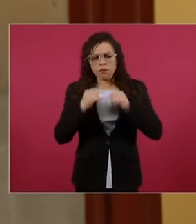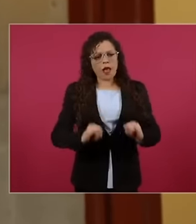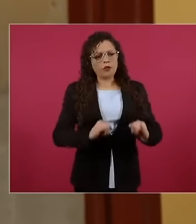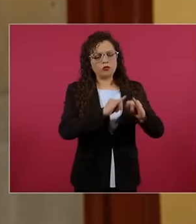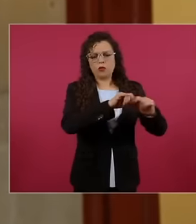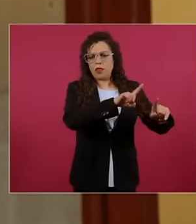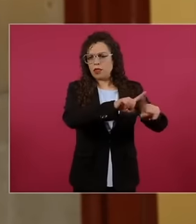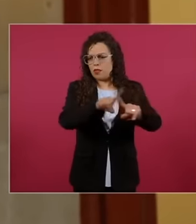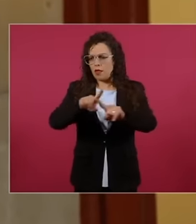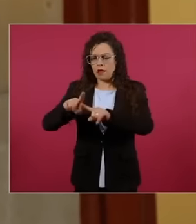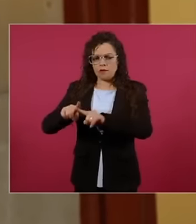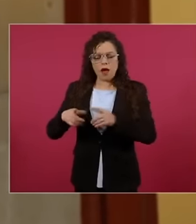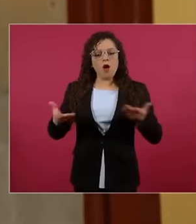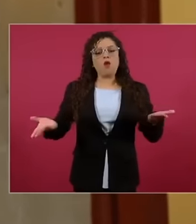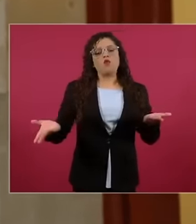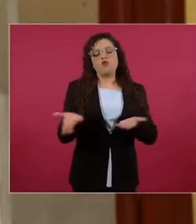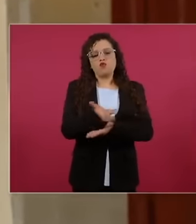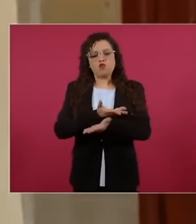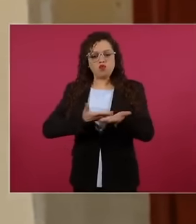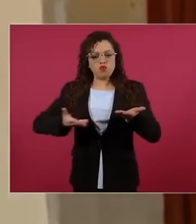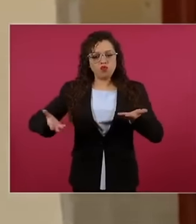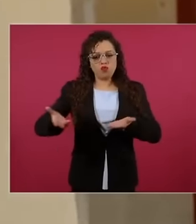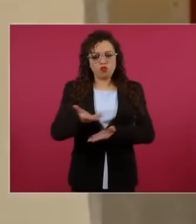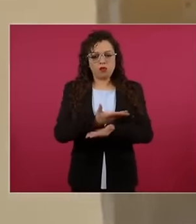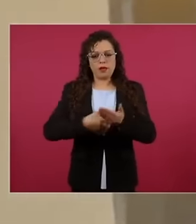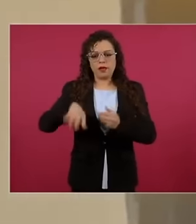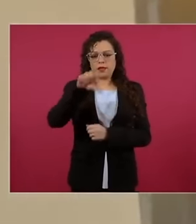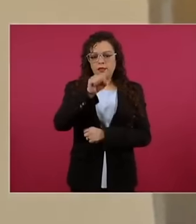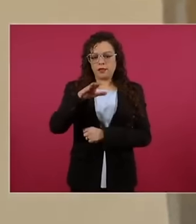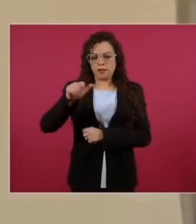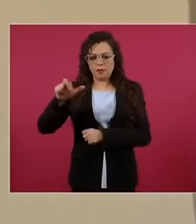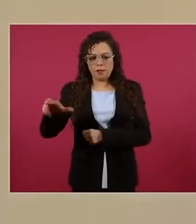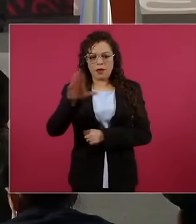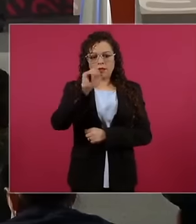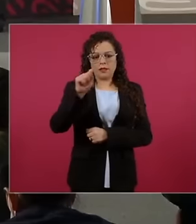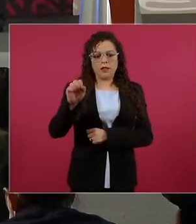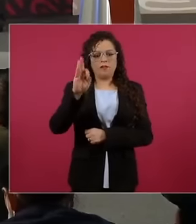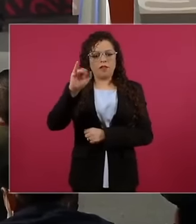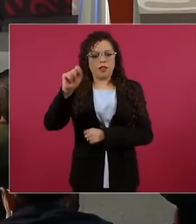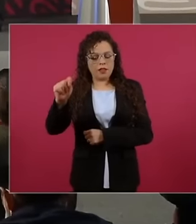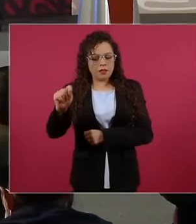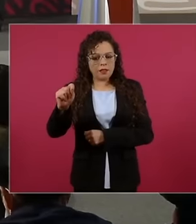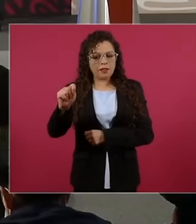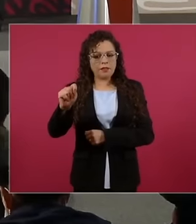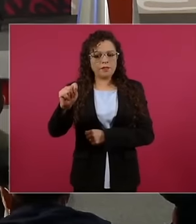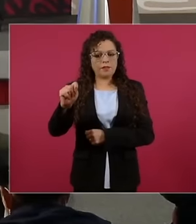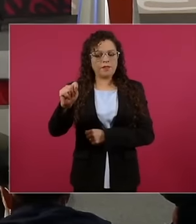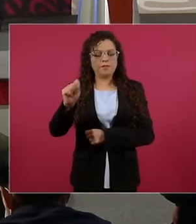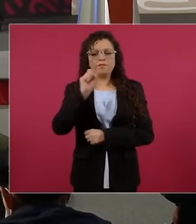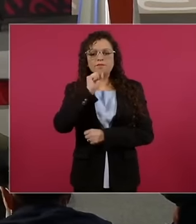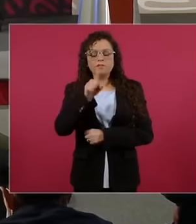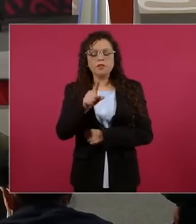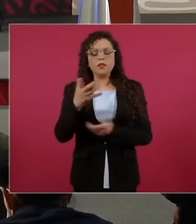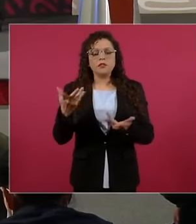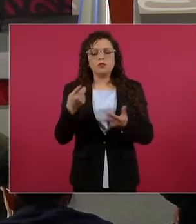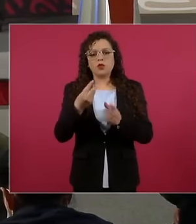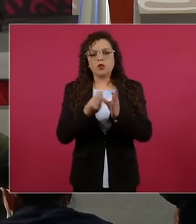headed by Semar for the Sit for the fit with the collaboration of the secretary of